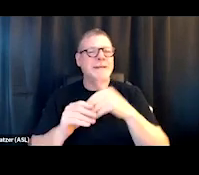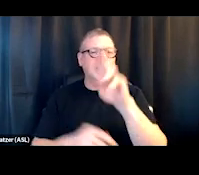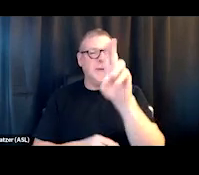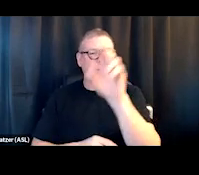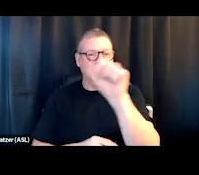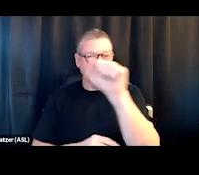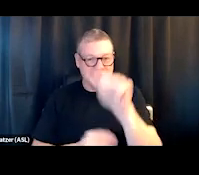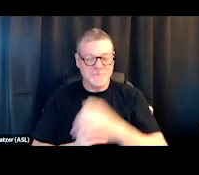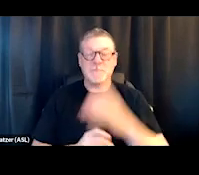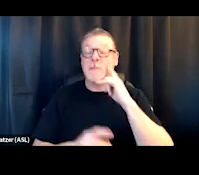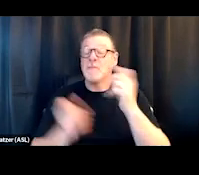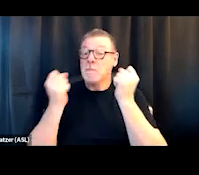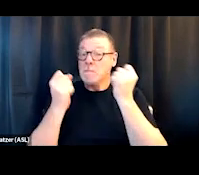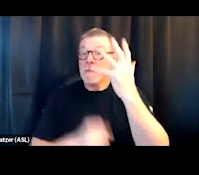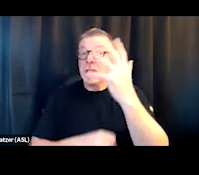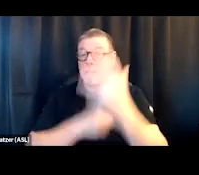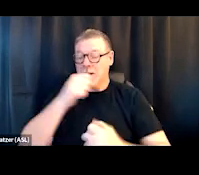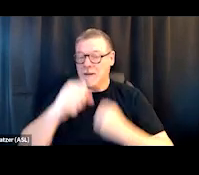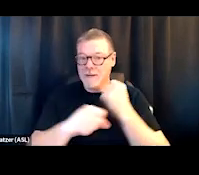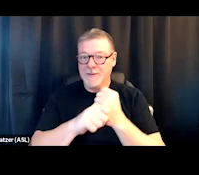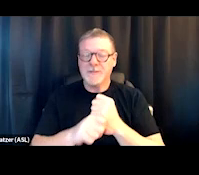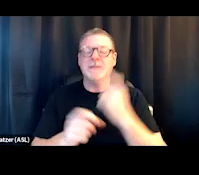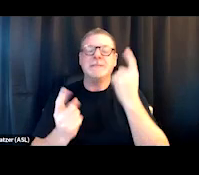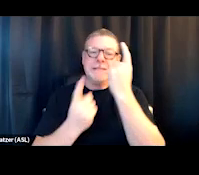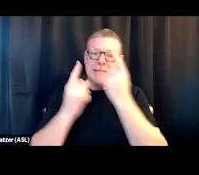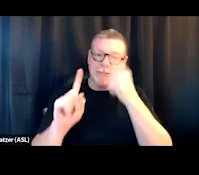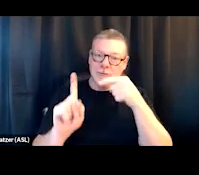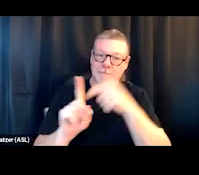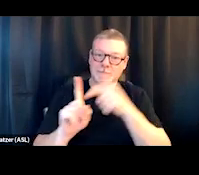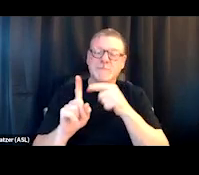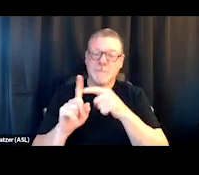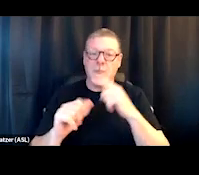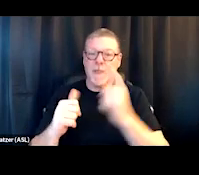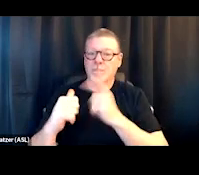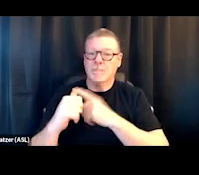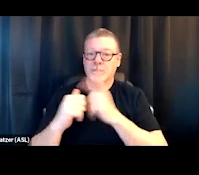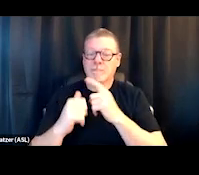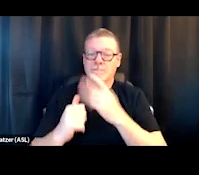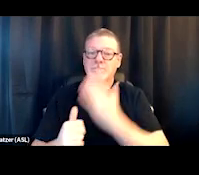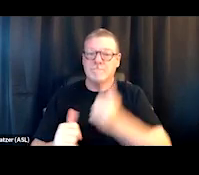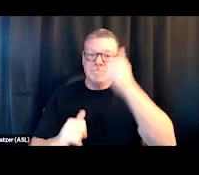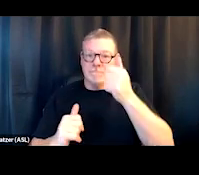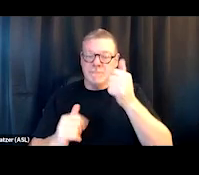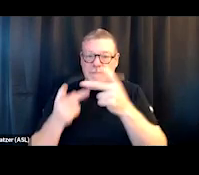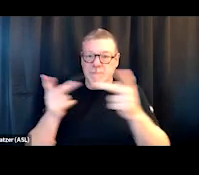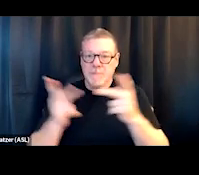For decades, it's been considered Indiana's premier recovery house, and for a very long time,